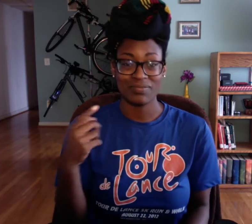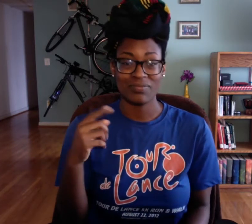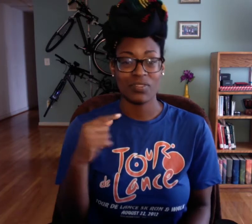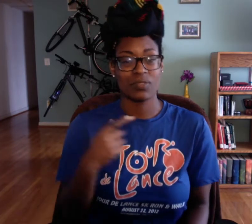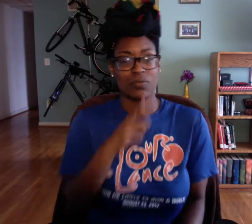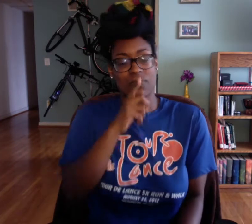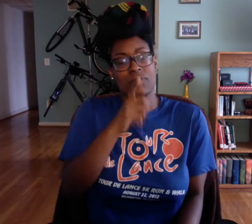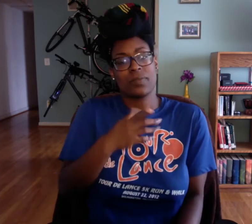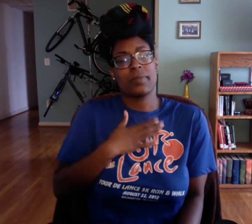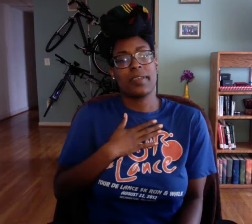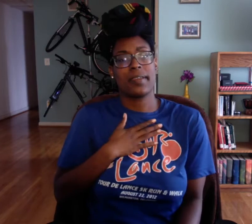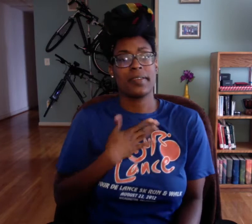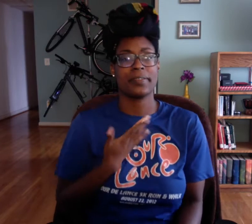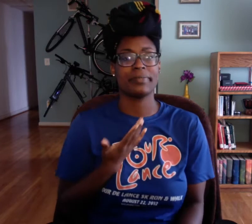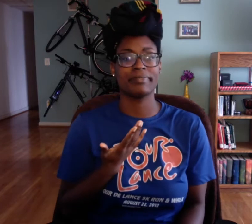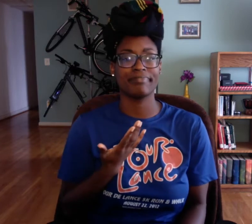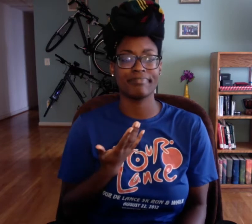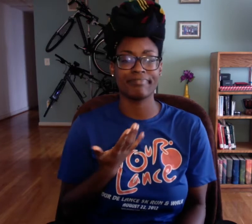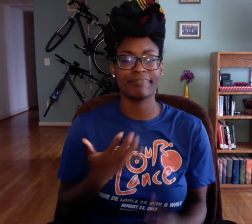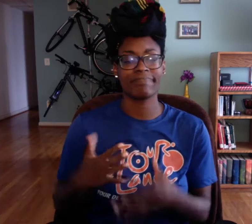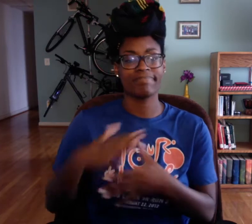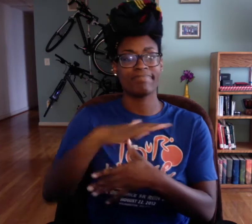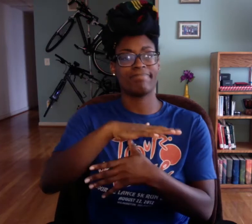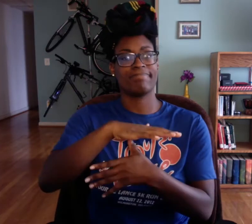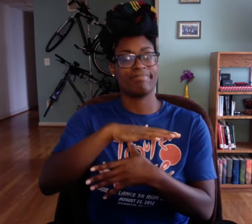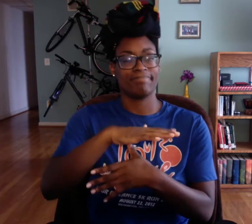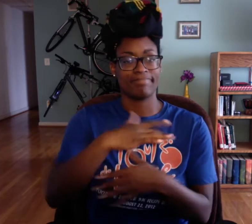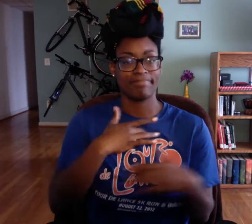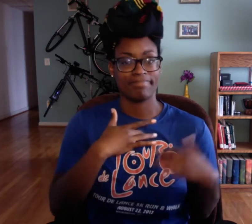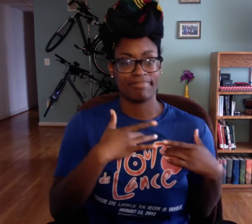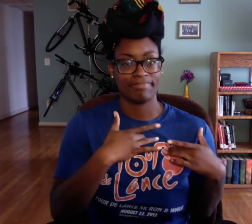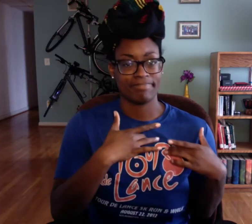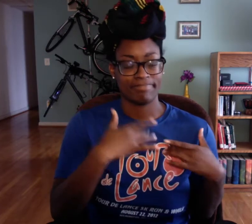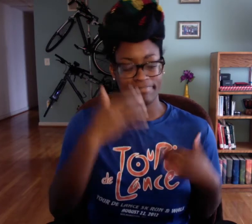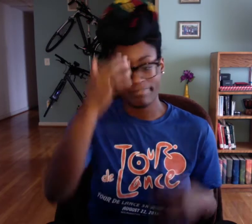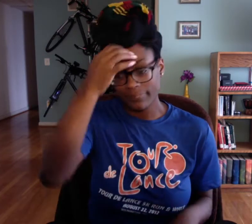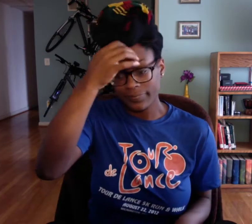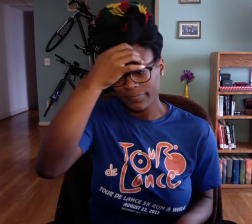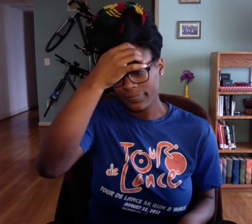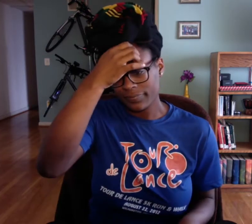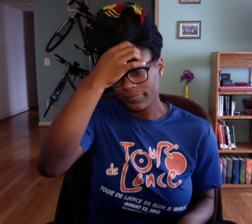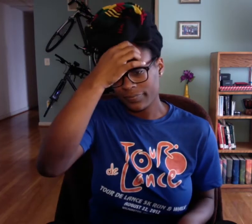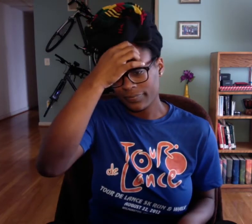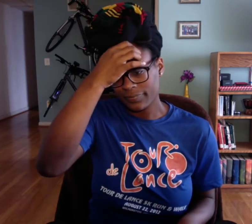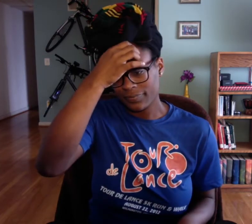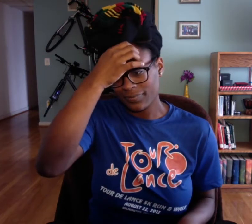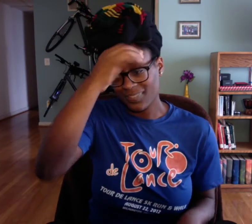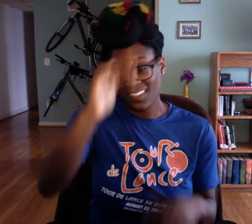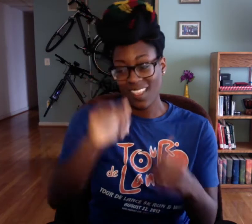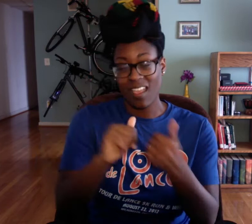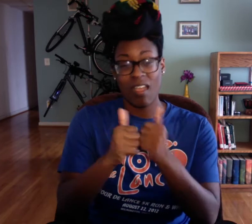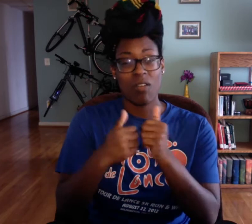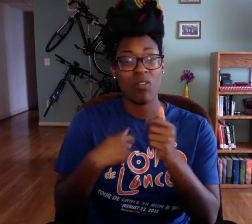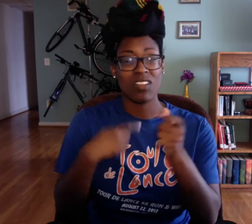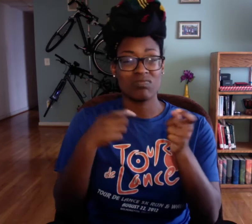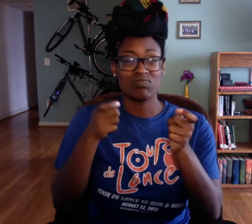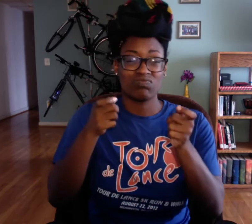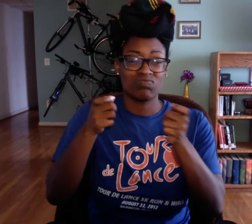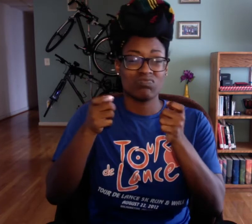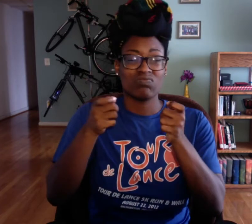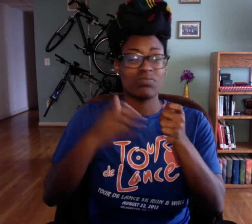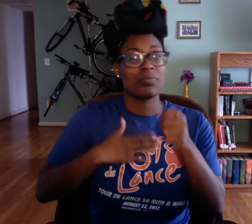So like I-I finished mentioning there's a lot of reading and that's my #1 concern.